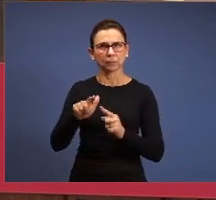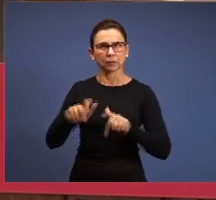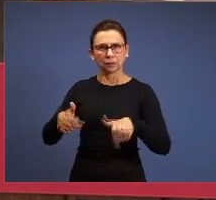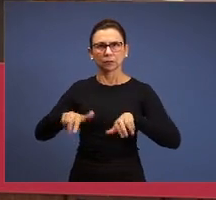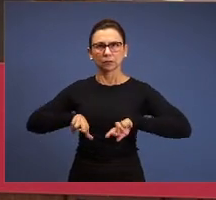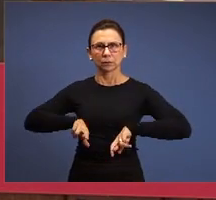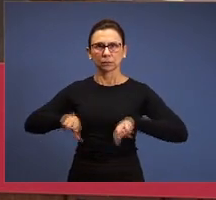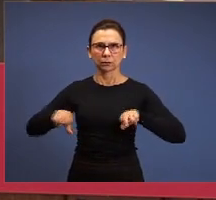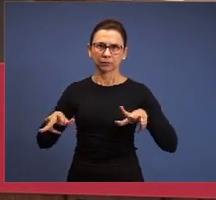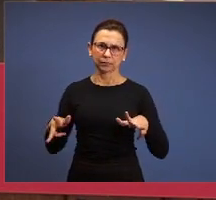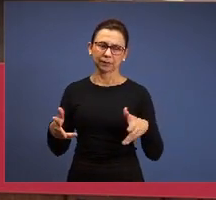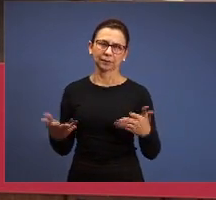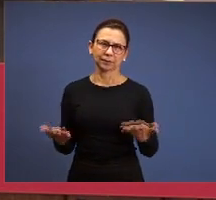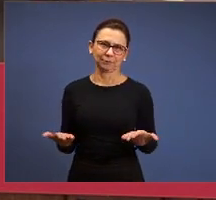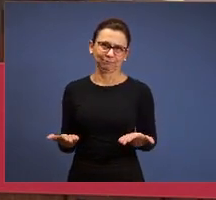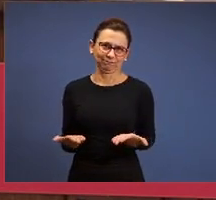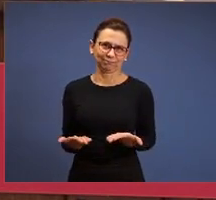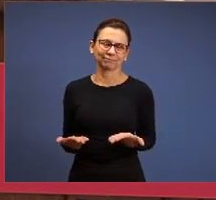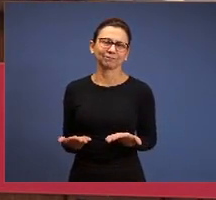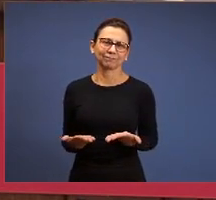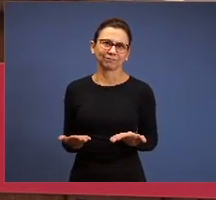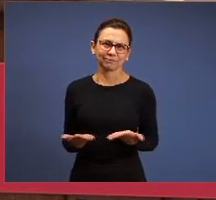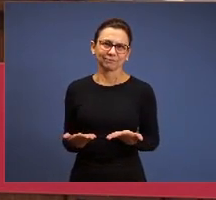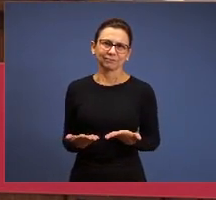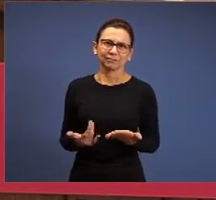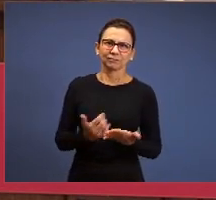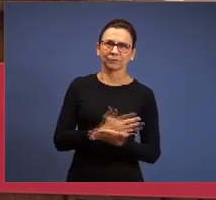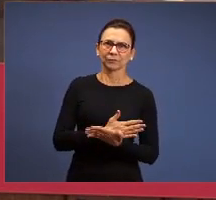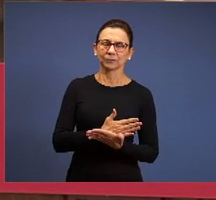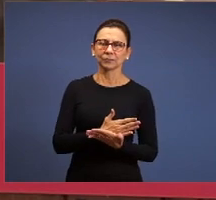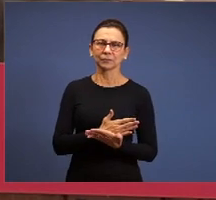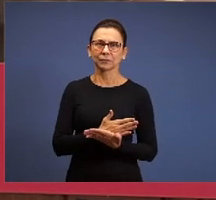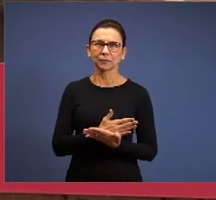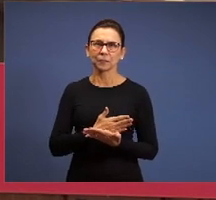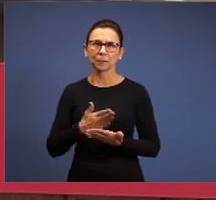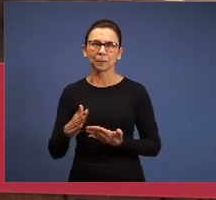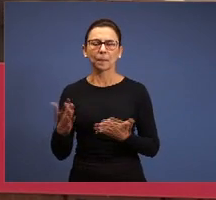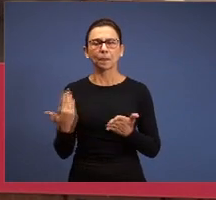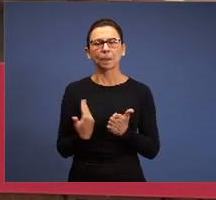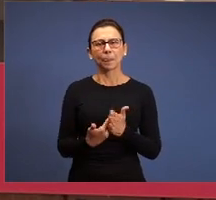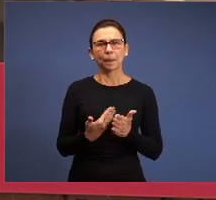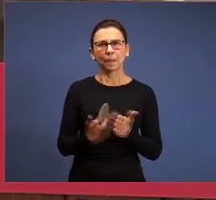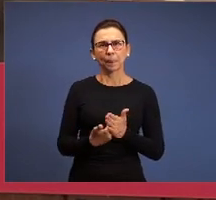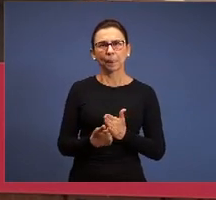Today we’ll start on the church of the 5th letter